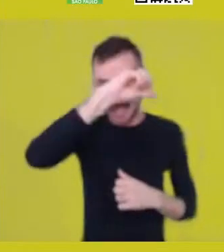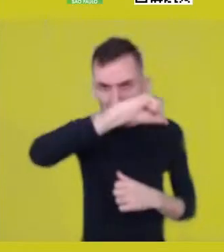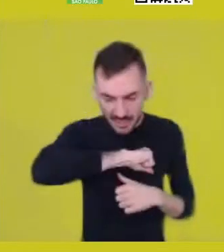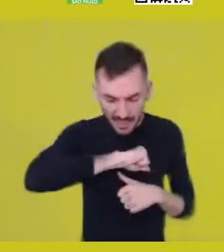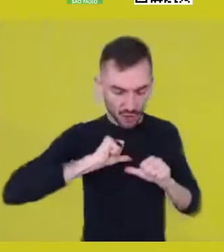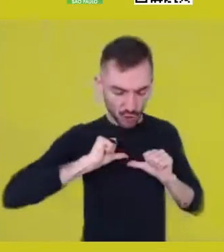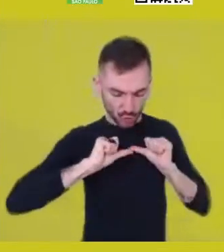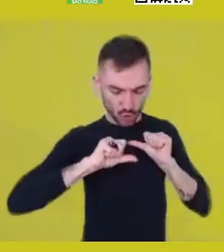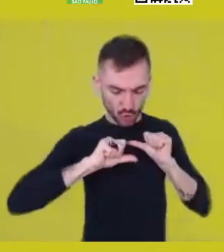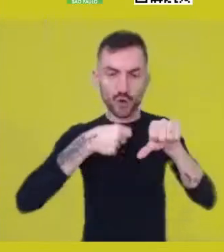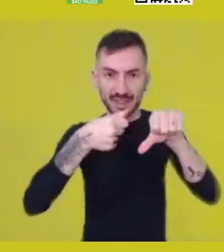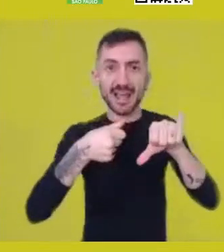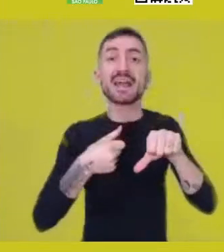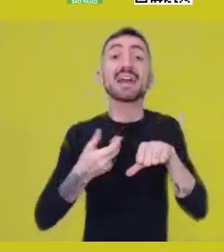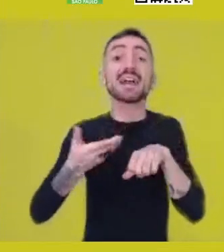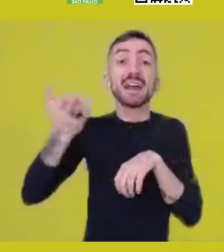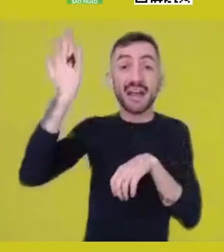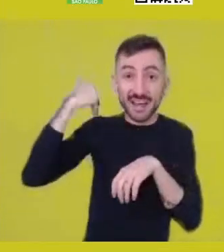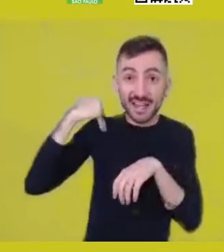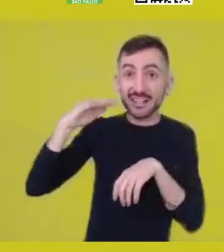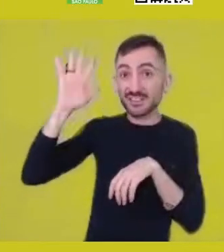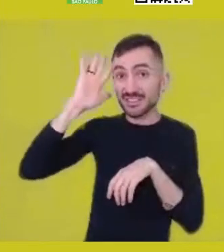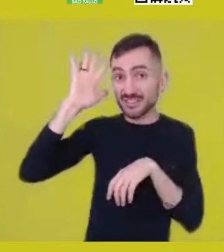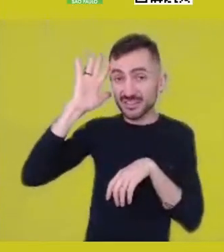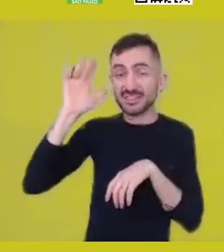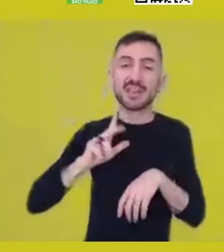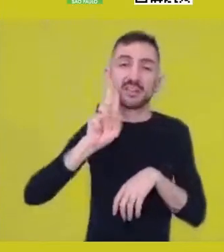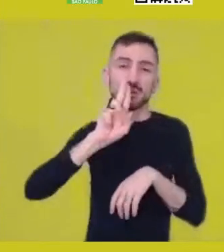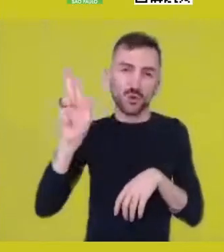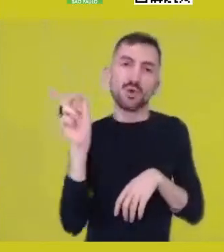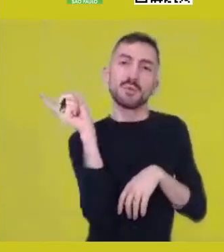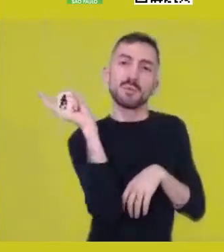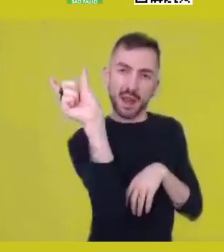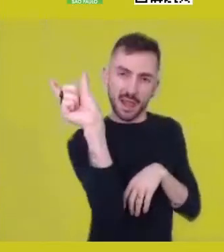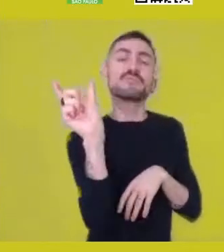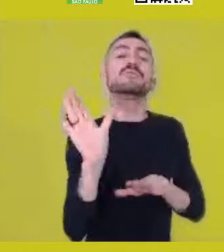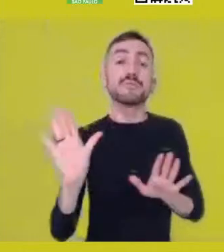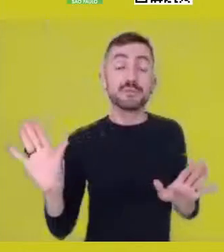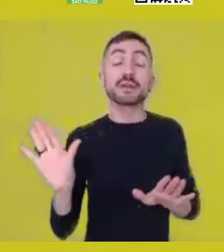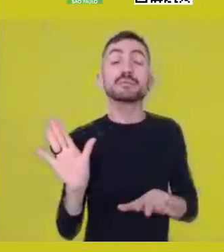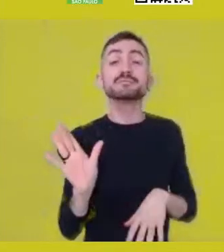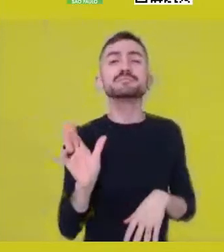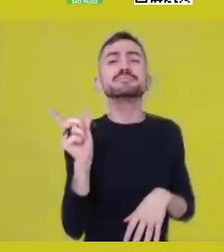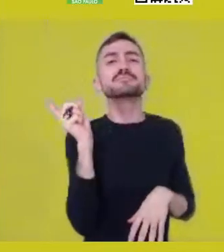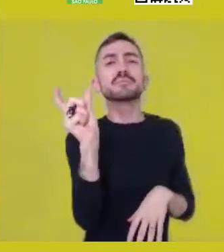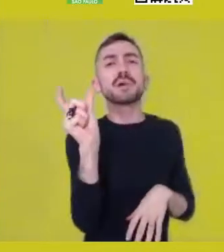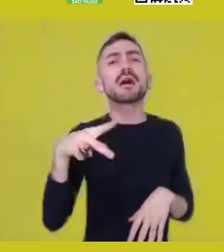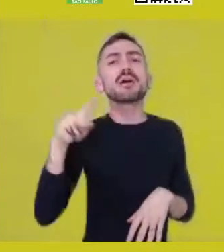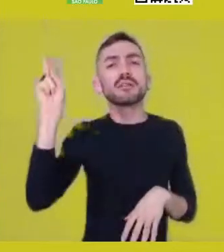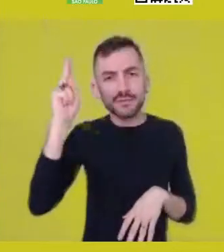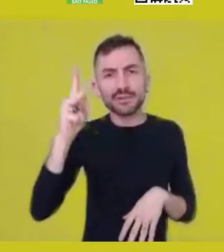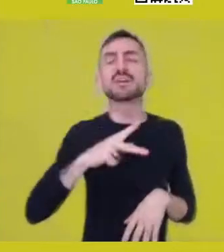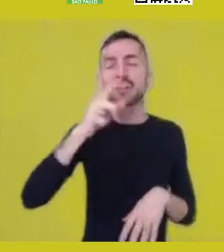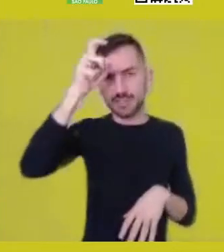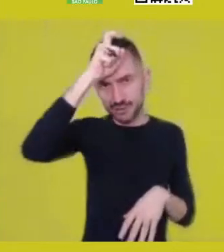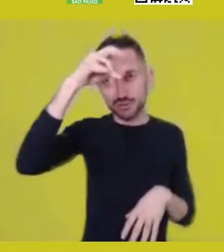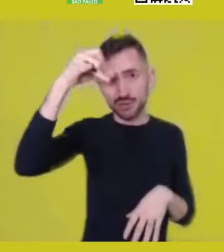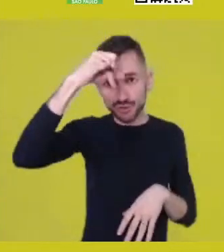which in ancient times was called kepe, you need to make these elements talk to one another.